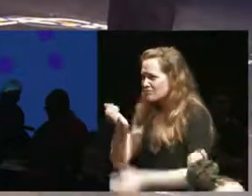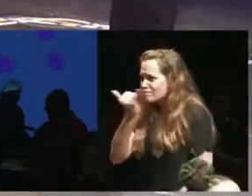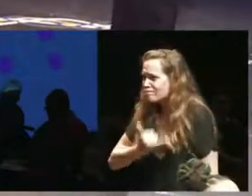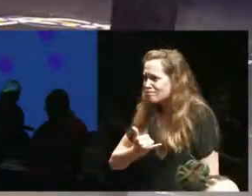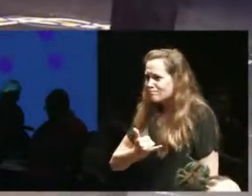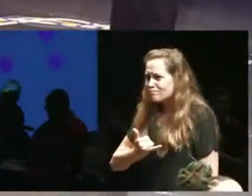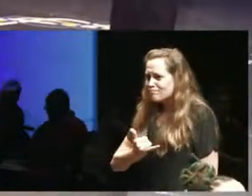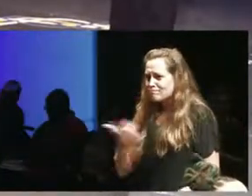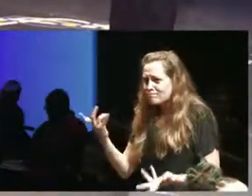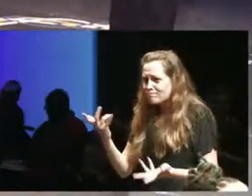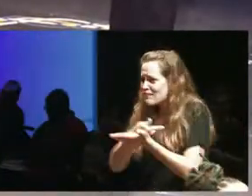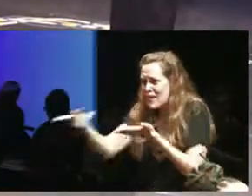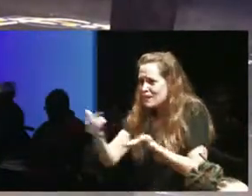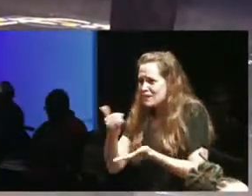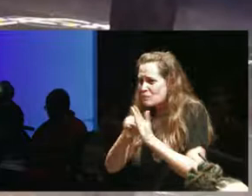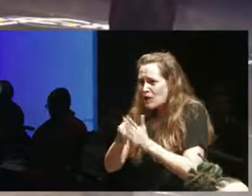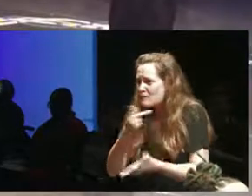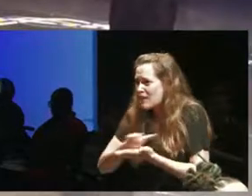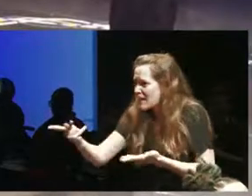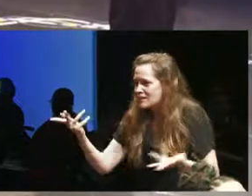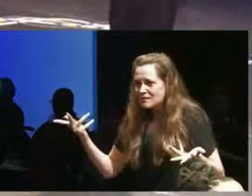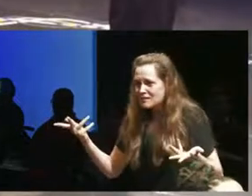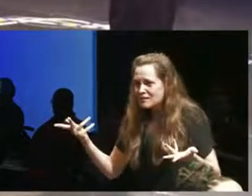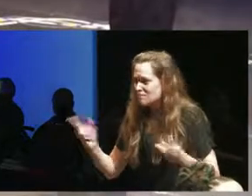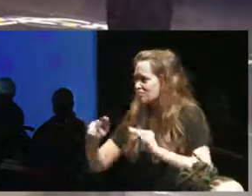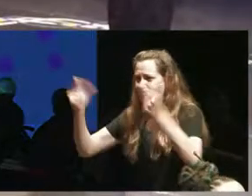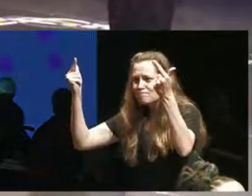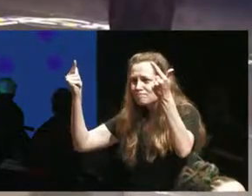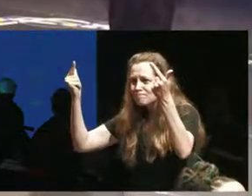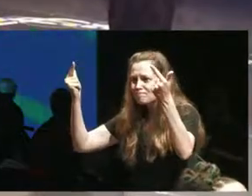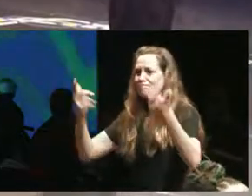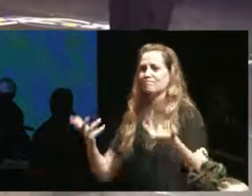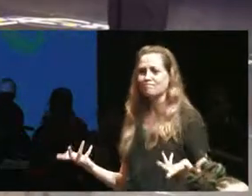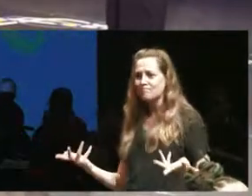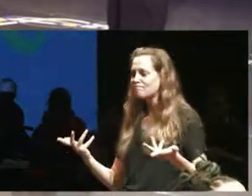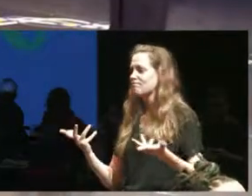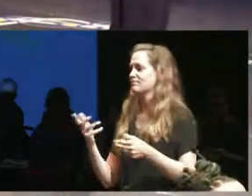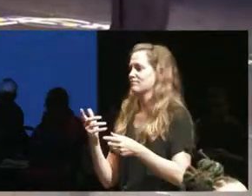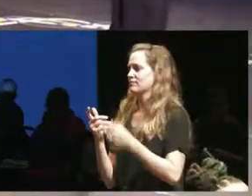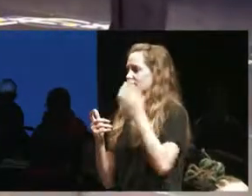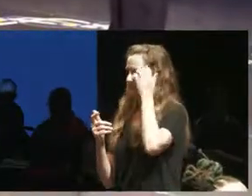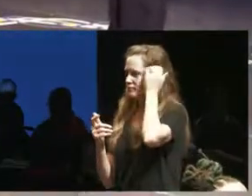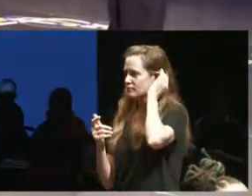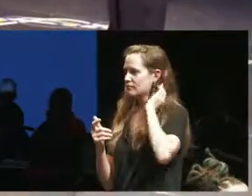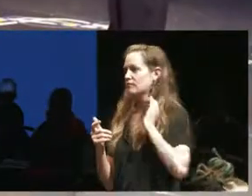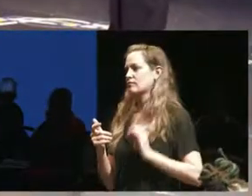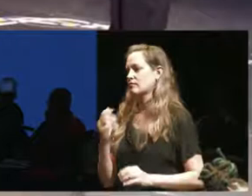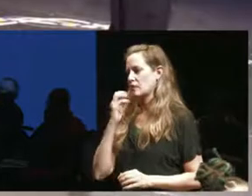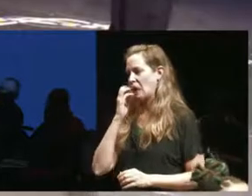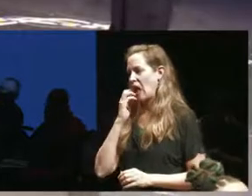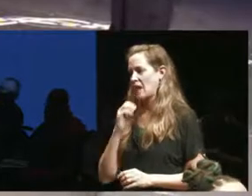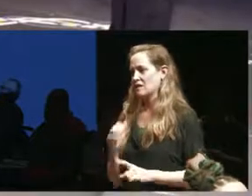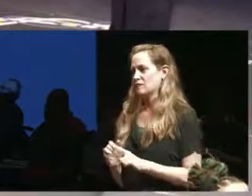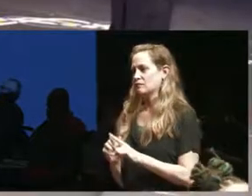of yeah there's just the the interest in collecting and rent and retaining ways